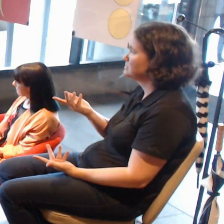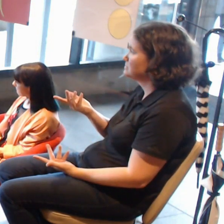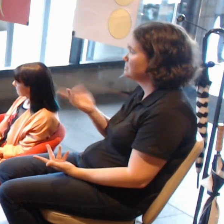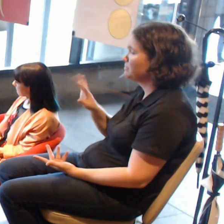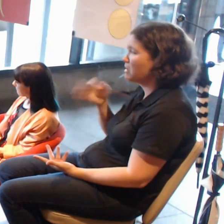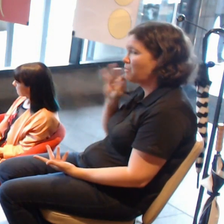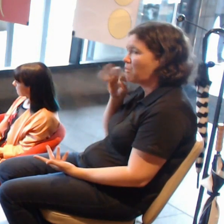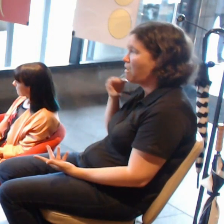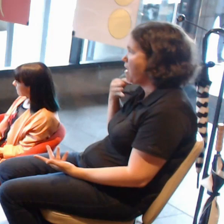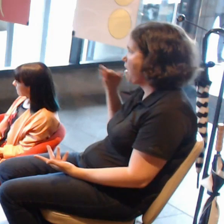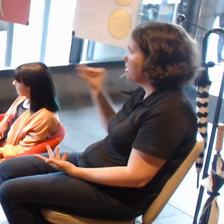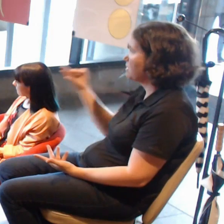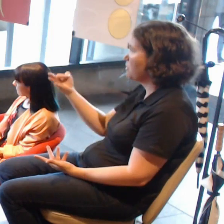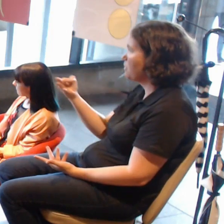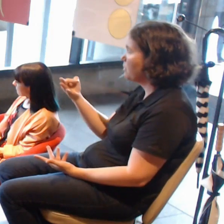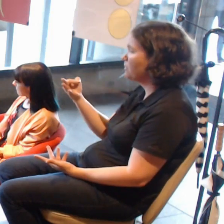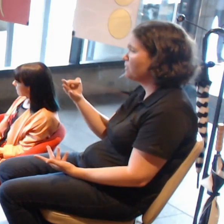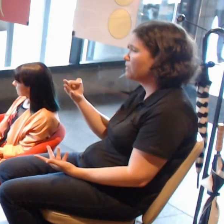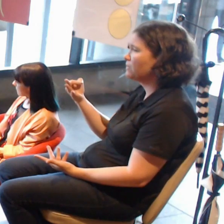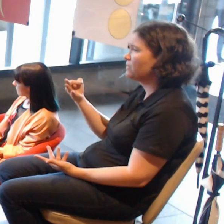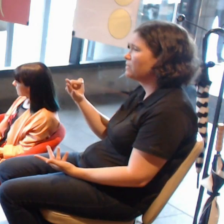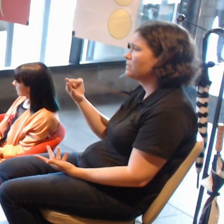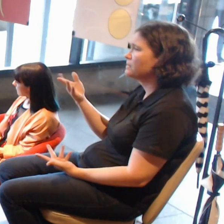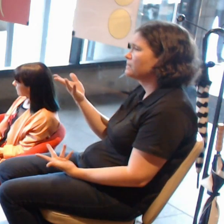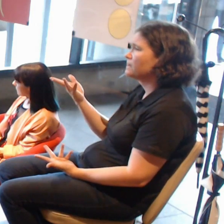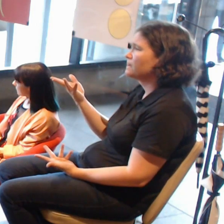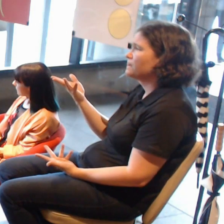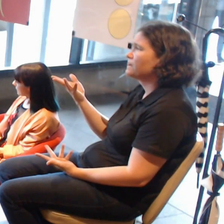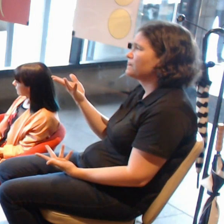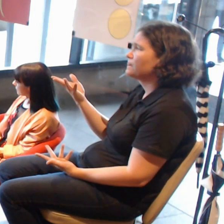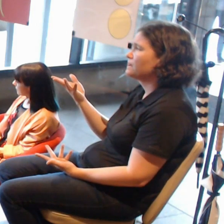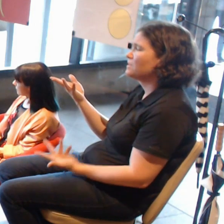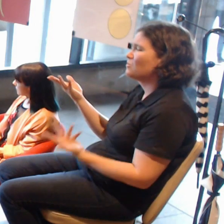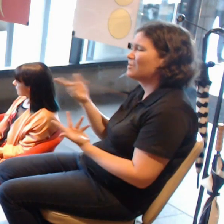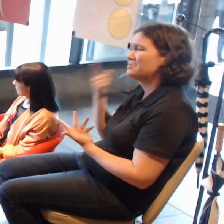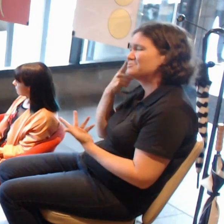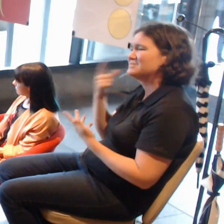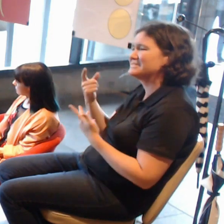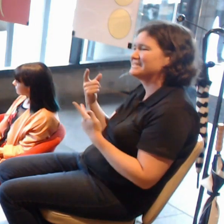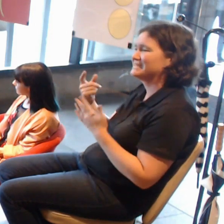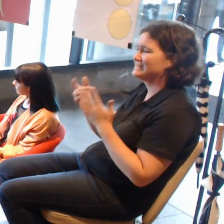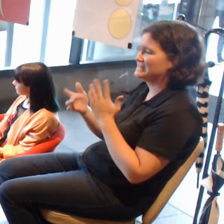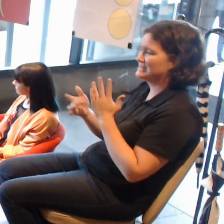Where do you see this kind of technology and augmented reality artwork